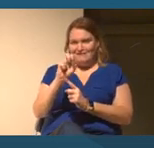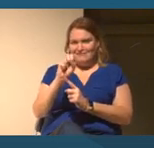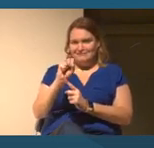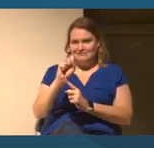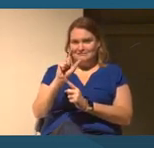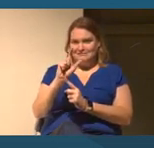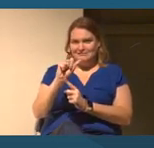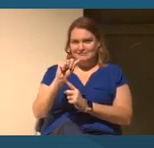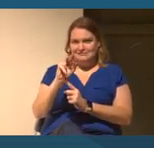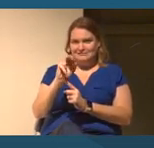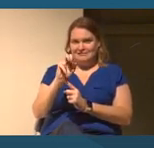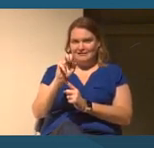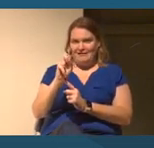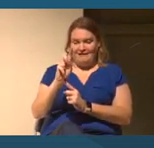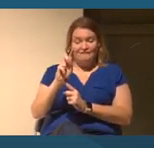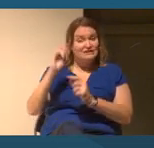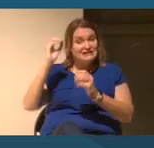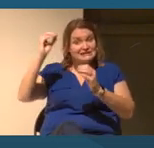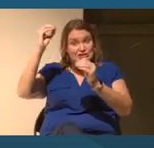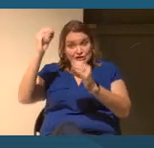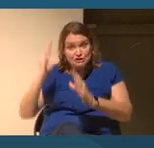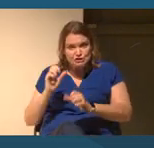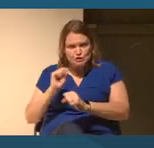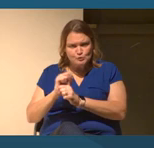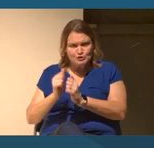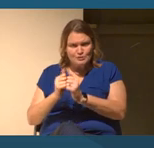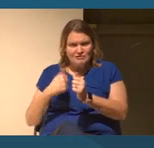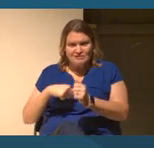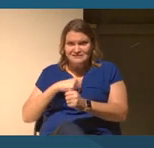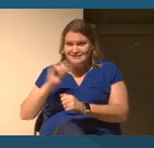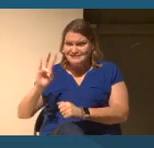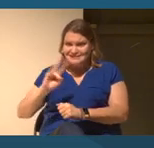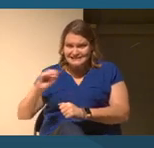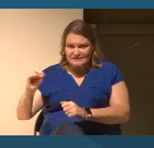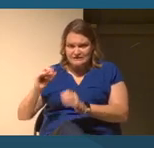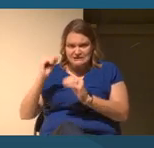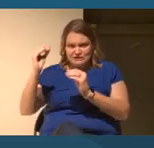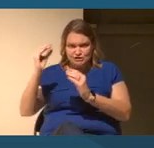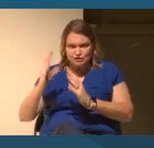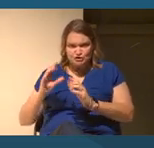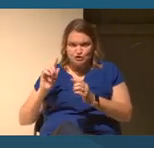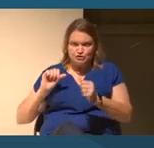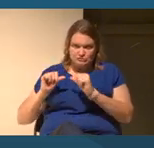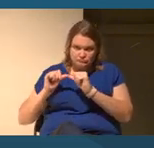At the request of educators, we worked with maybe 70 educators over four years, and many